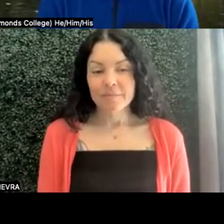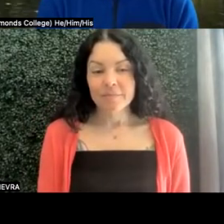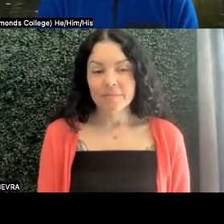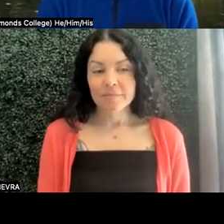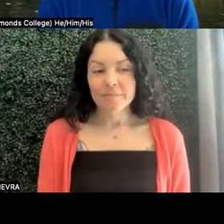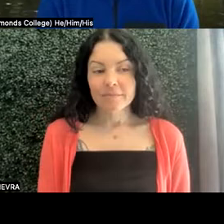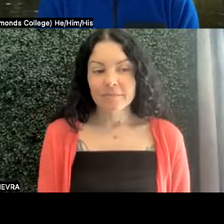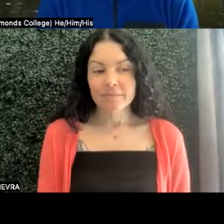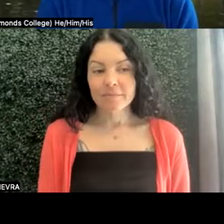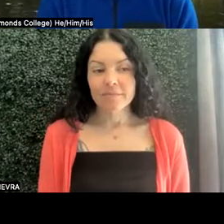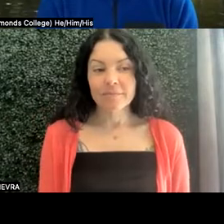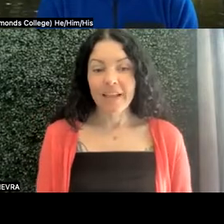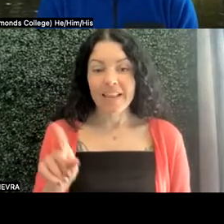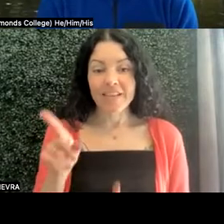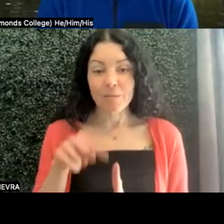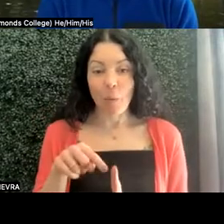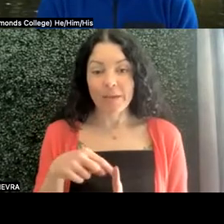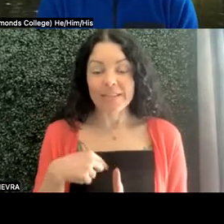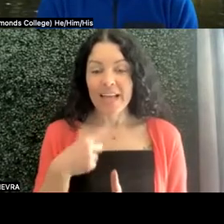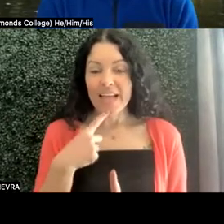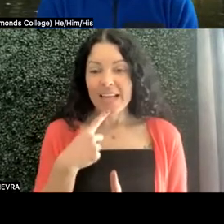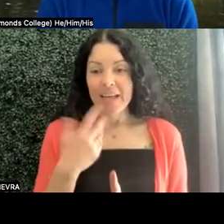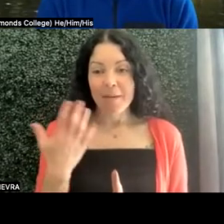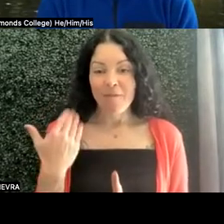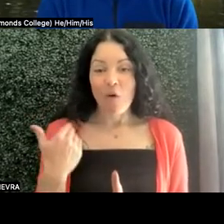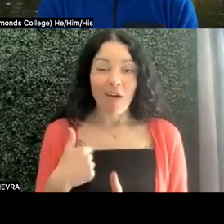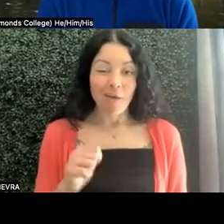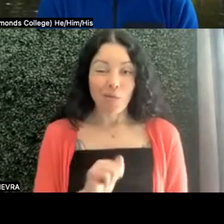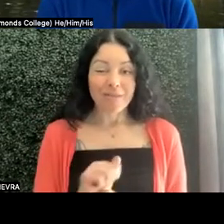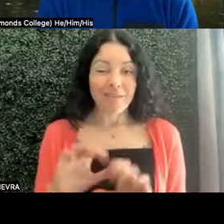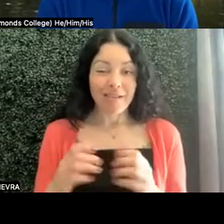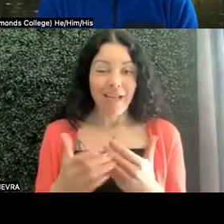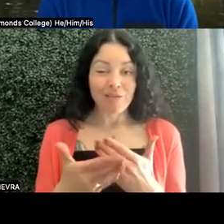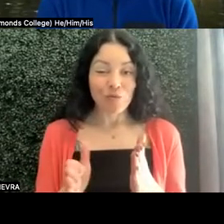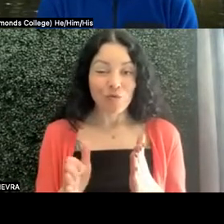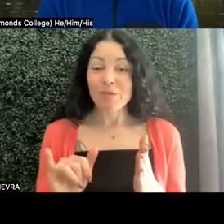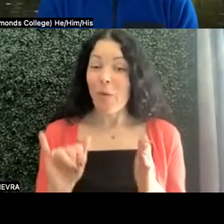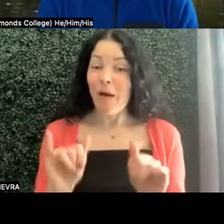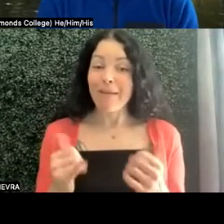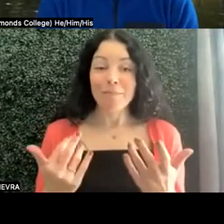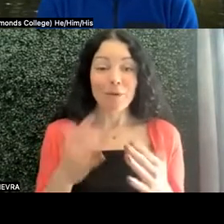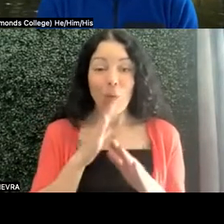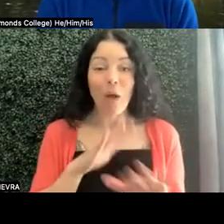And this is the point where I do say, I did used to be in the classroom, as well. So I can be quiet and wait.